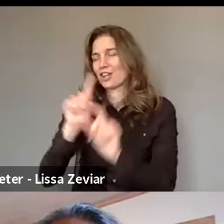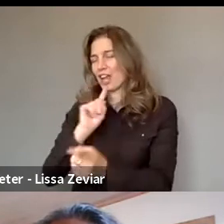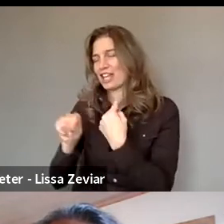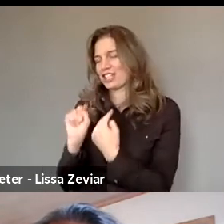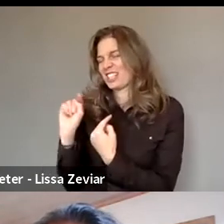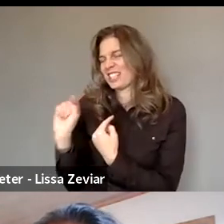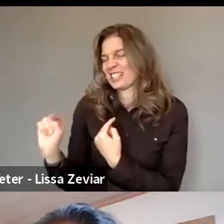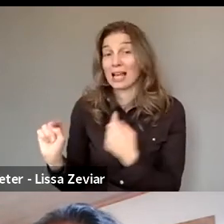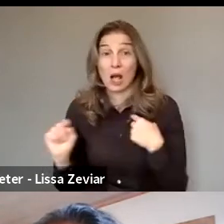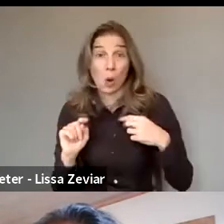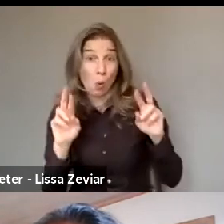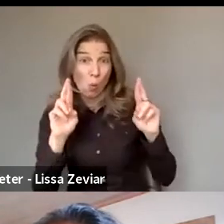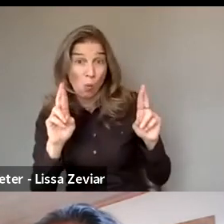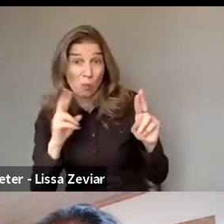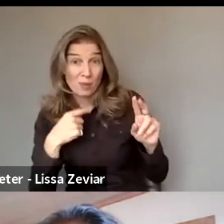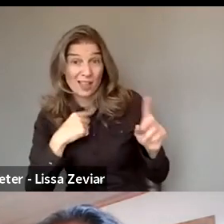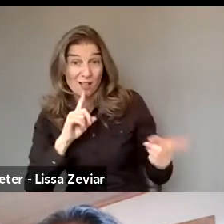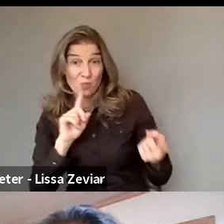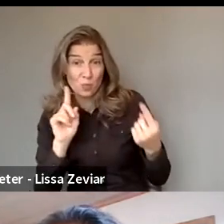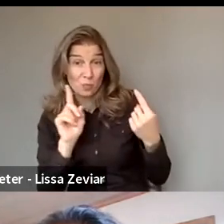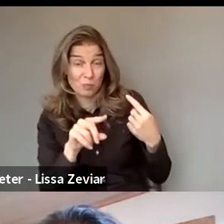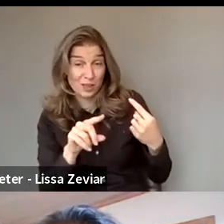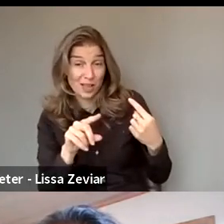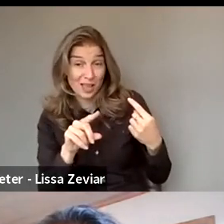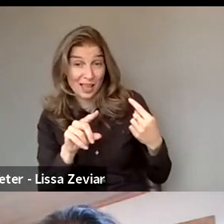So, I hope that I have replied quickly to the questions,